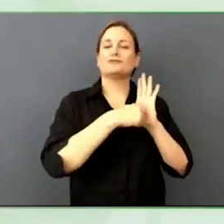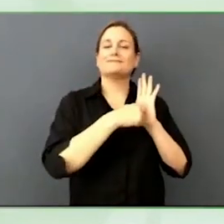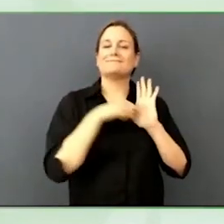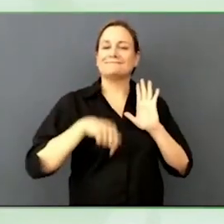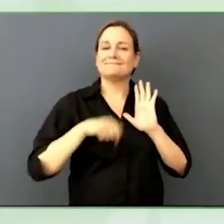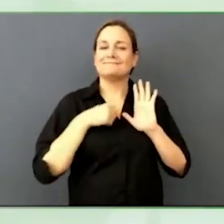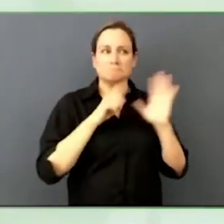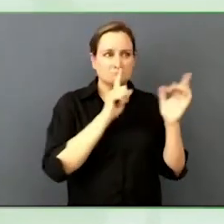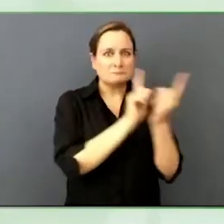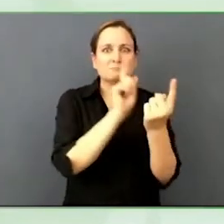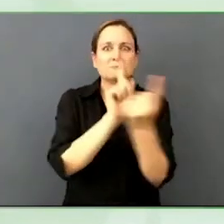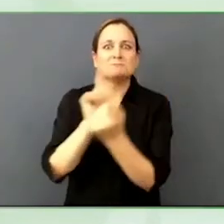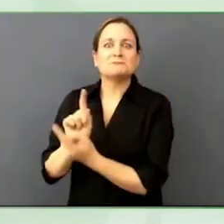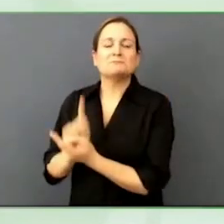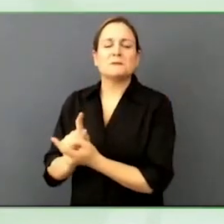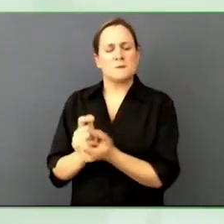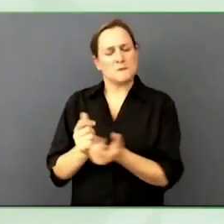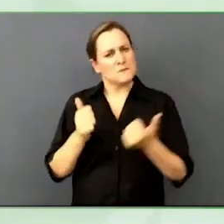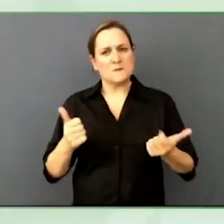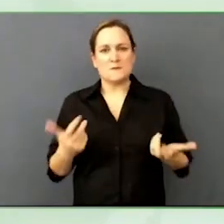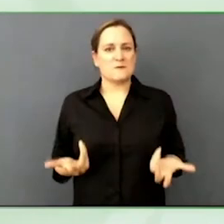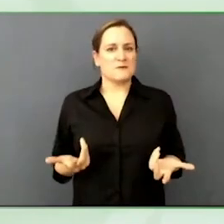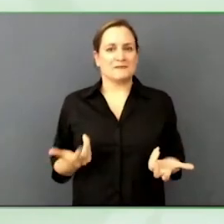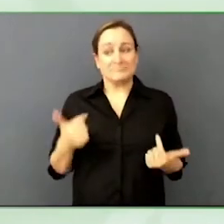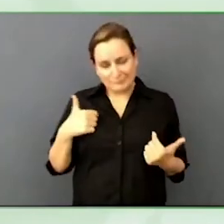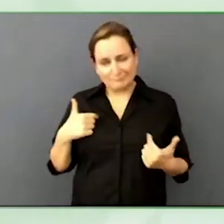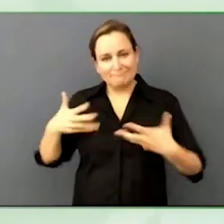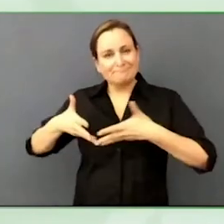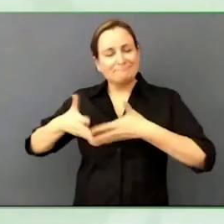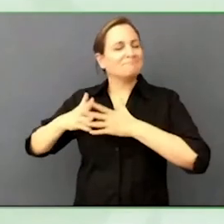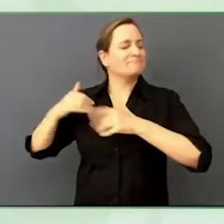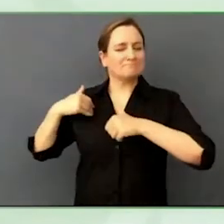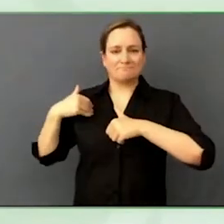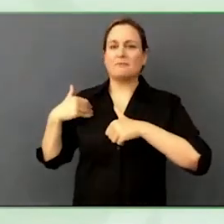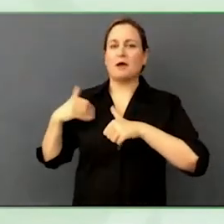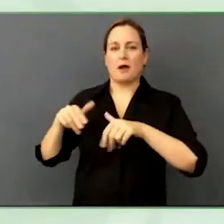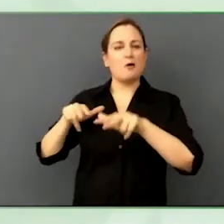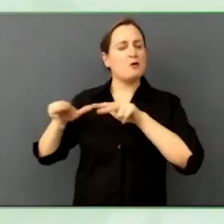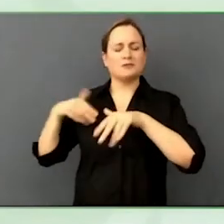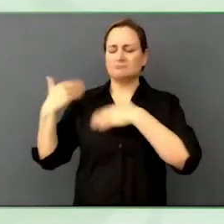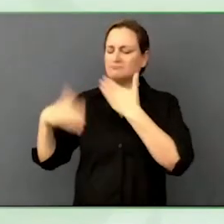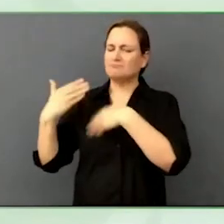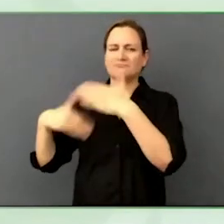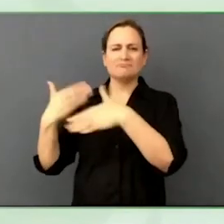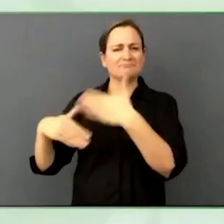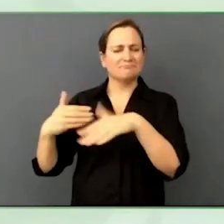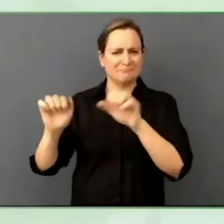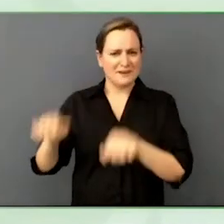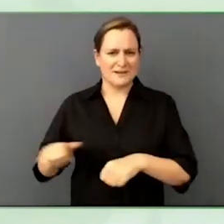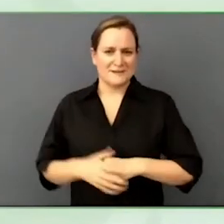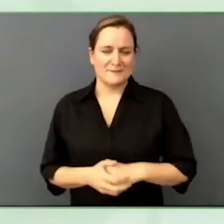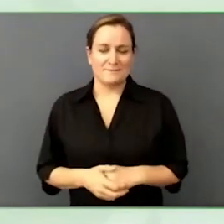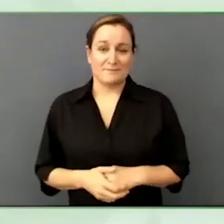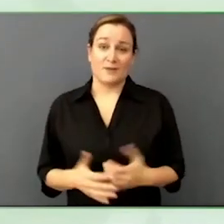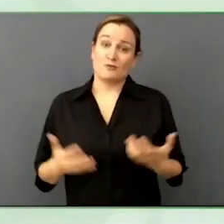people in your life… it manifests itself. Absolutely.